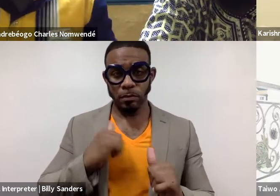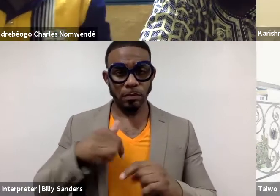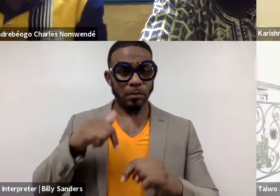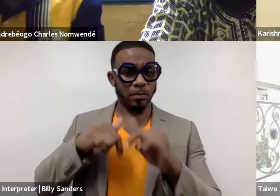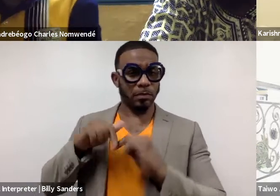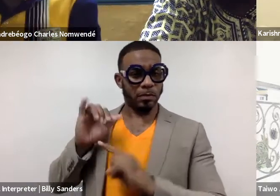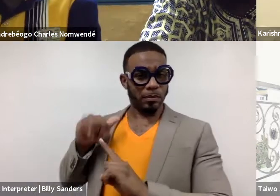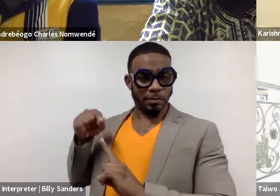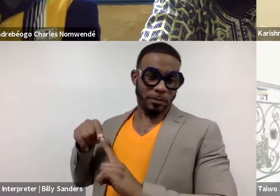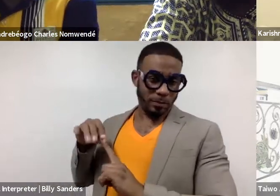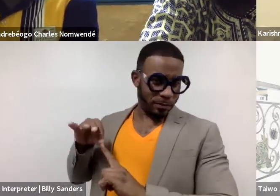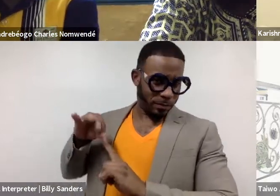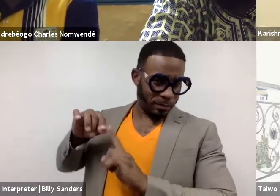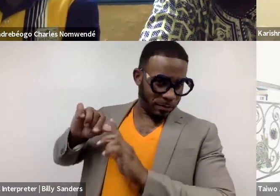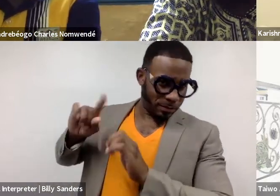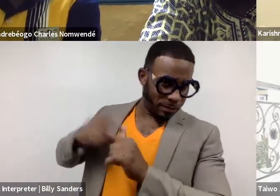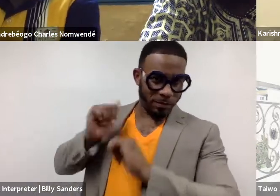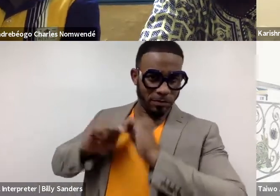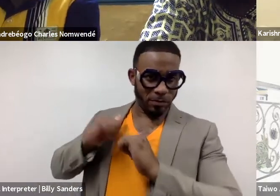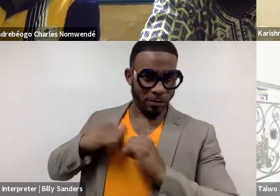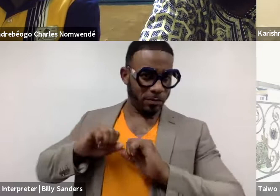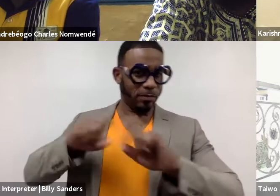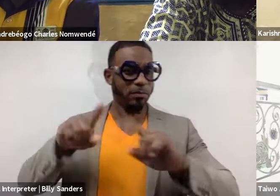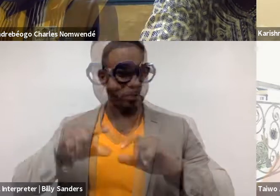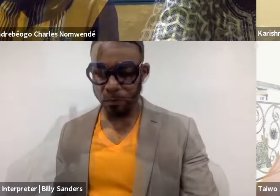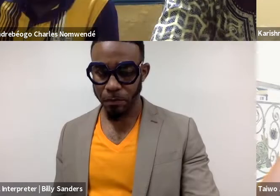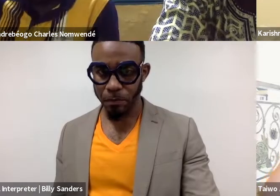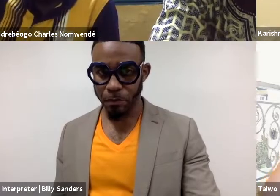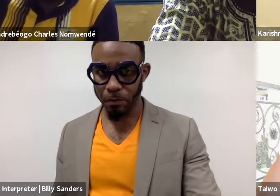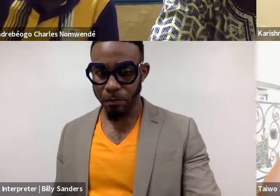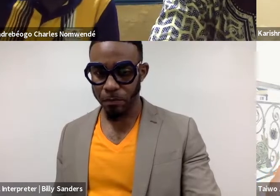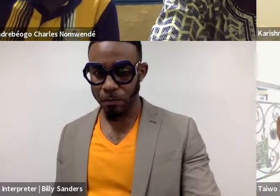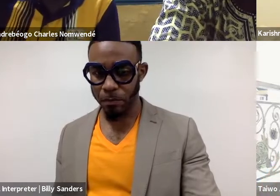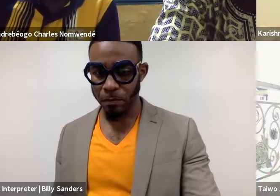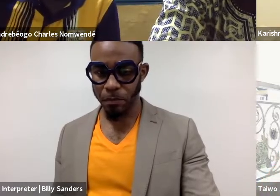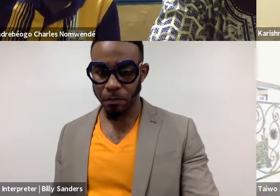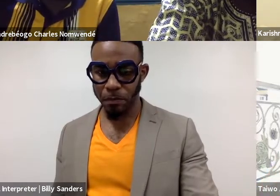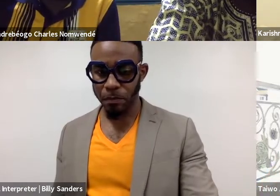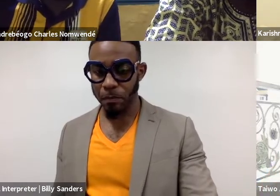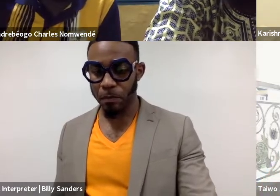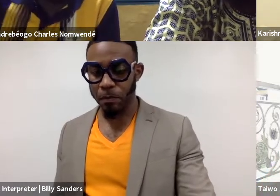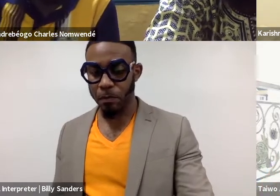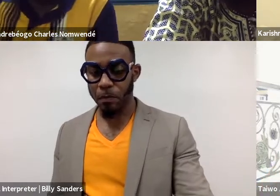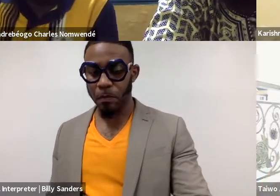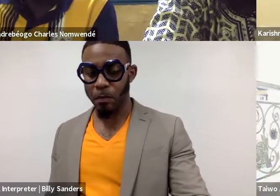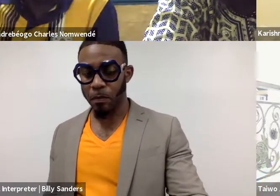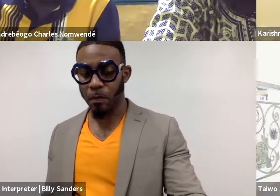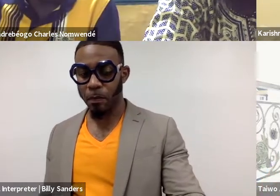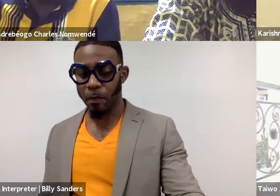'cause that's like the first episode that frame this. One of the reason,